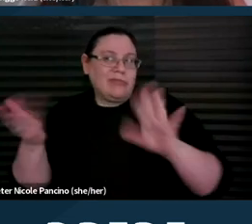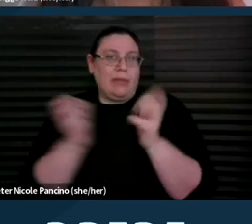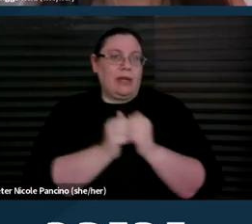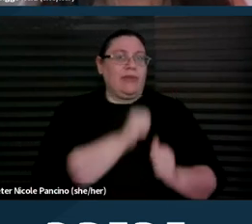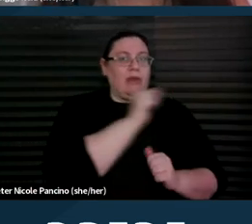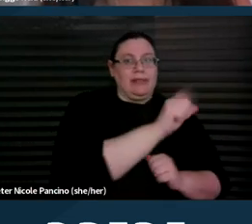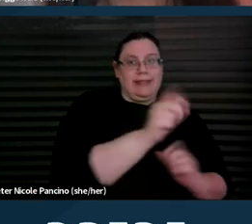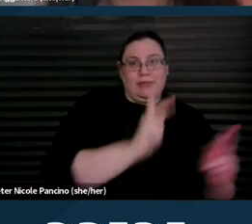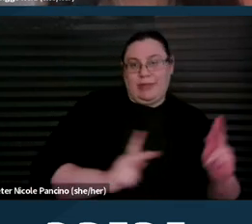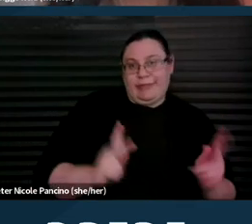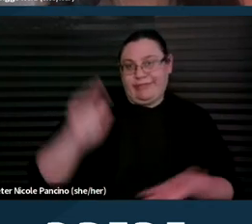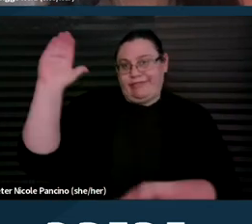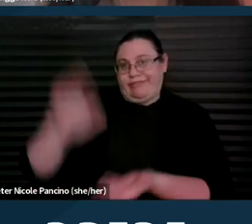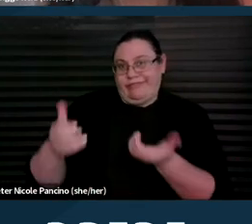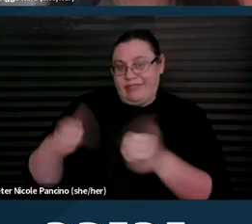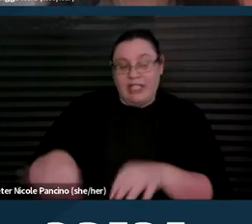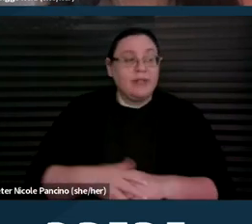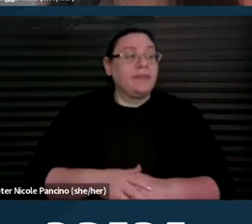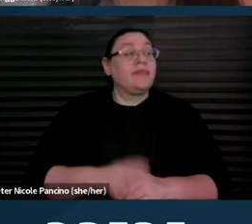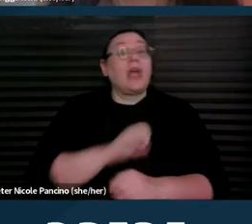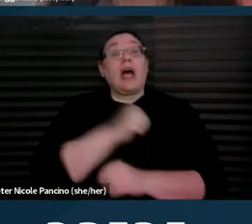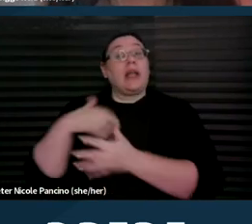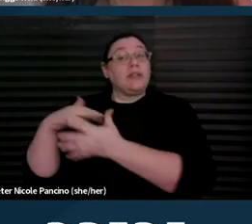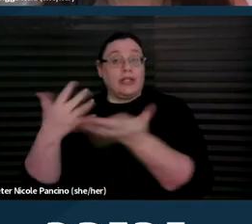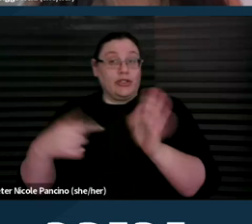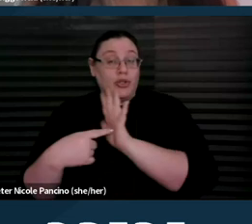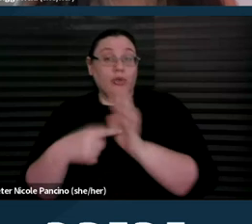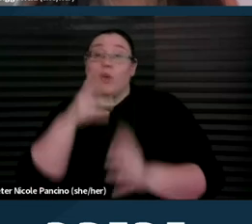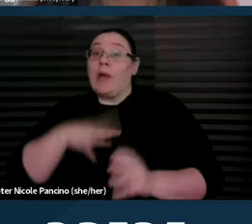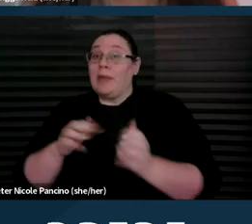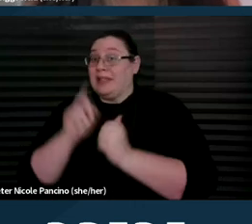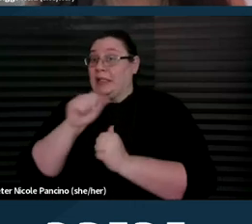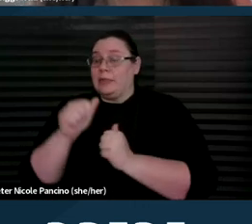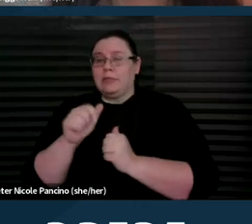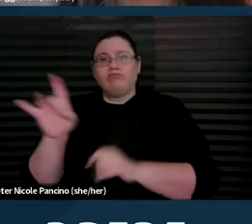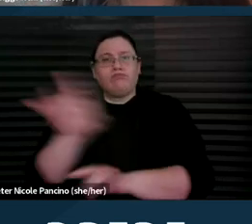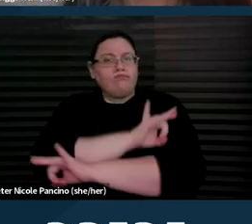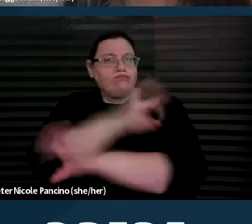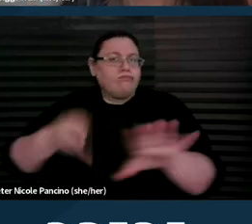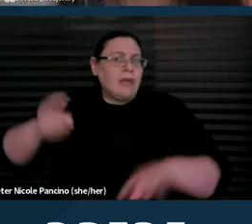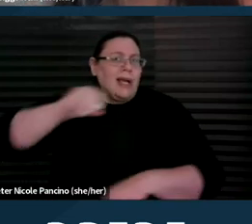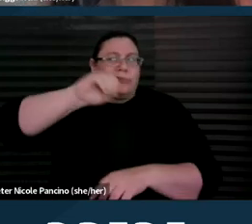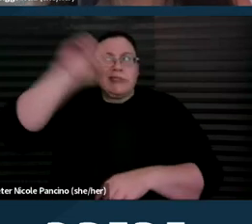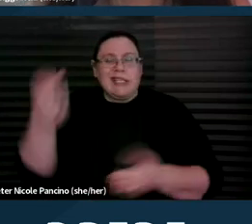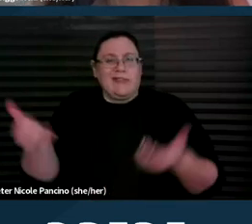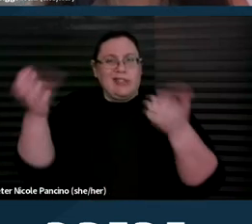And in another study, women with disabilities were significantly more likely to experience reproductive coercion